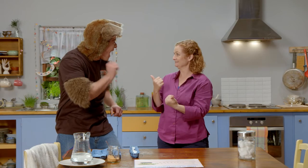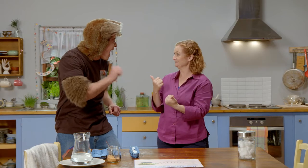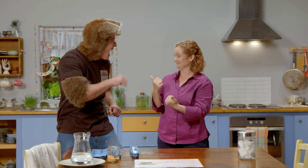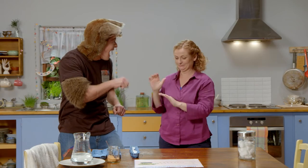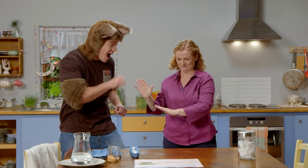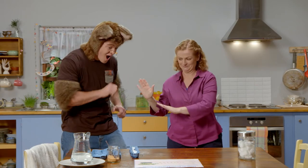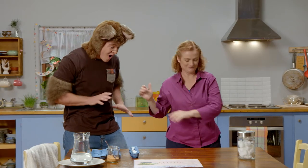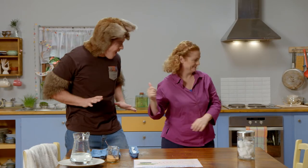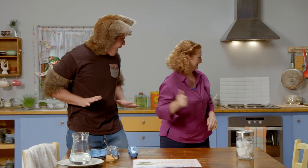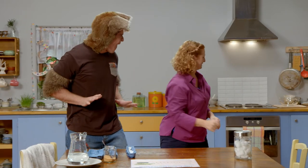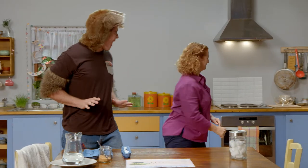Oh yes please!